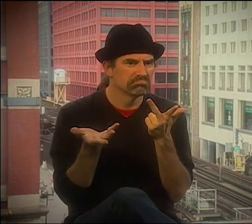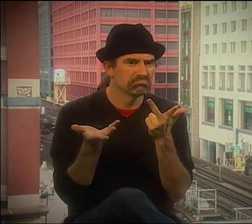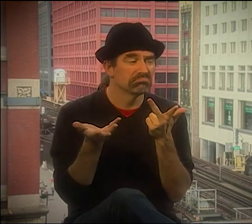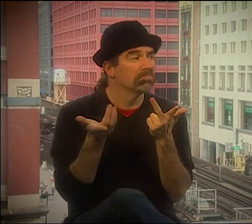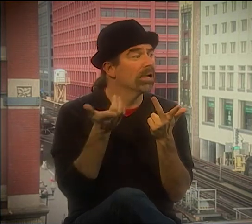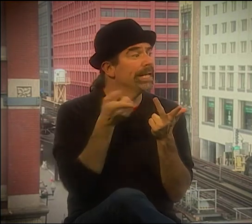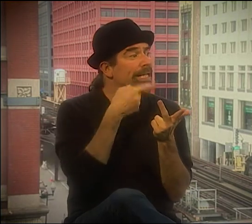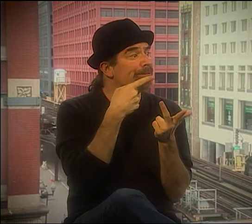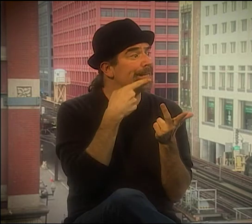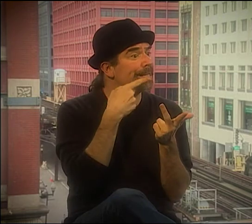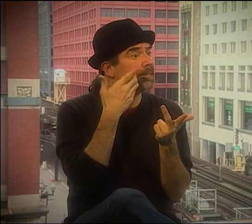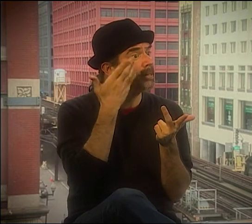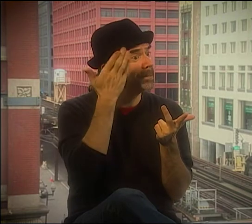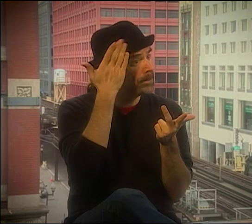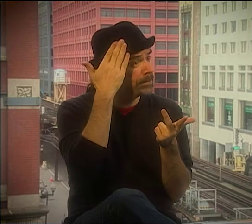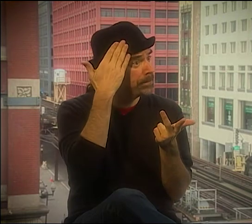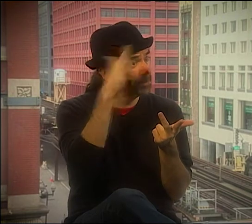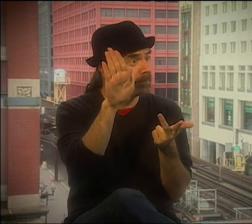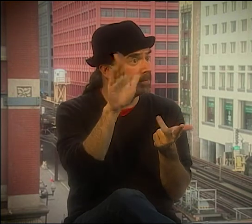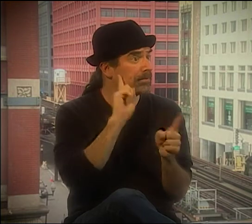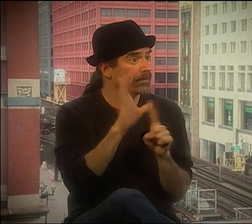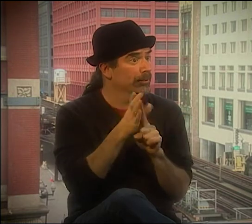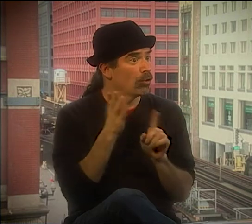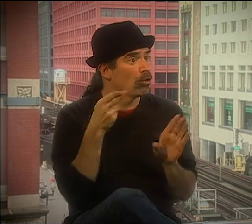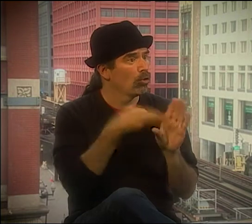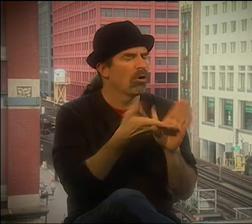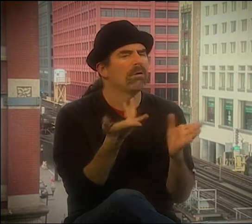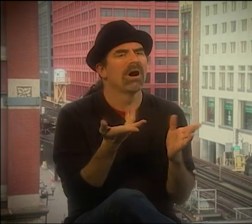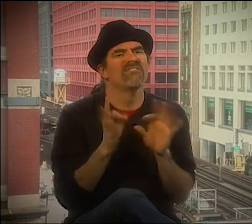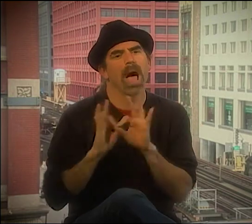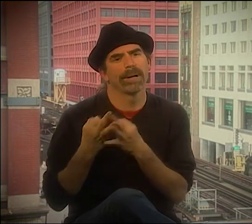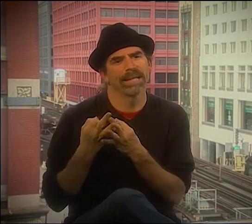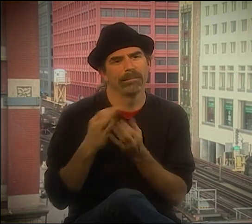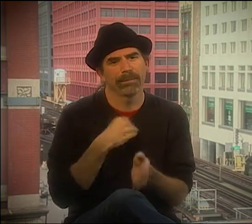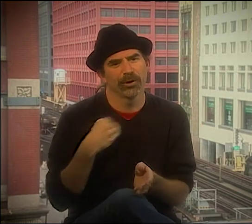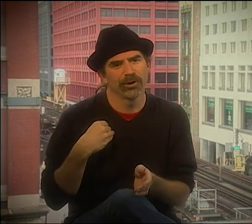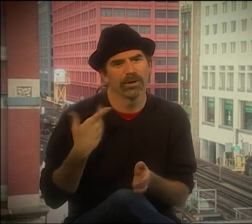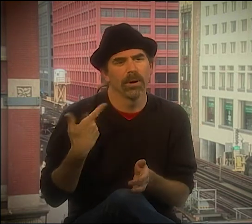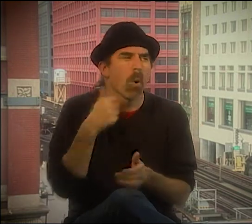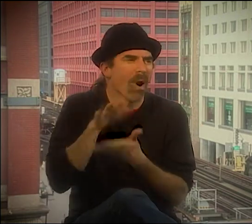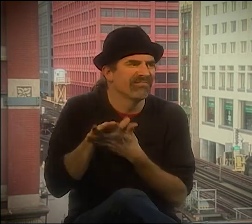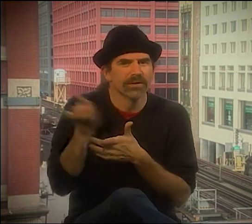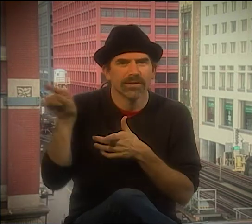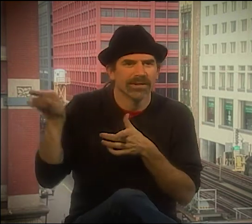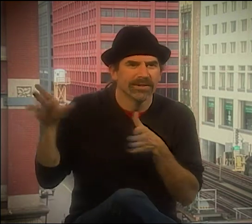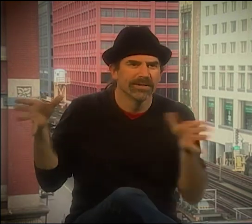CERTAIN GROUPS OF PEOPLE WOULD SHOW UP. YOU HAD DEAF PEOPLE, YOU HAD INTERPRETER TRAINING STUDENTS,